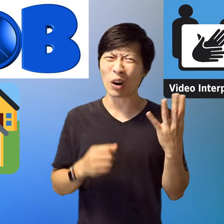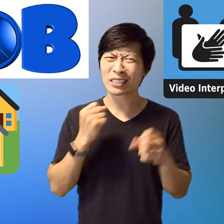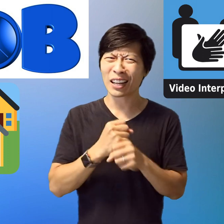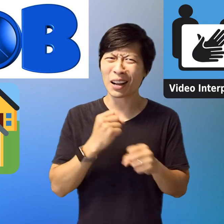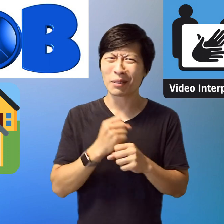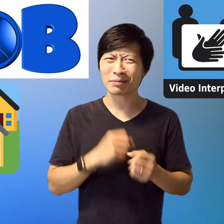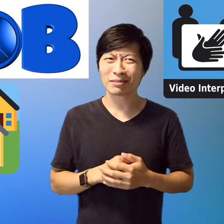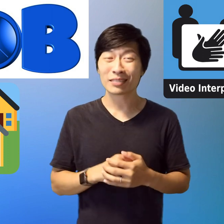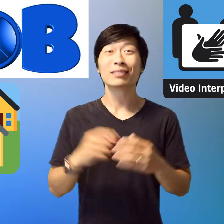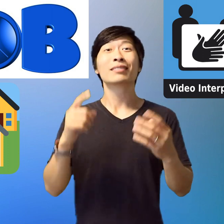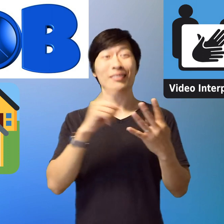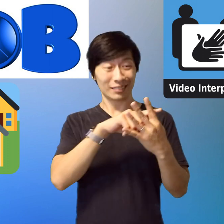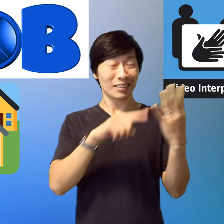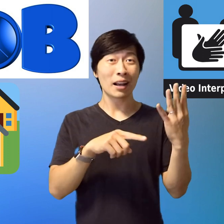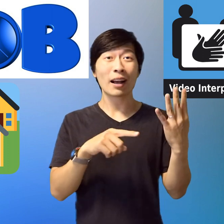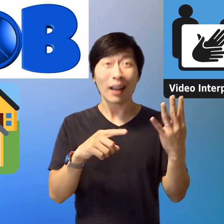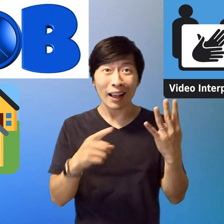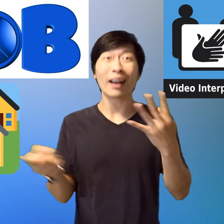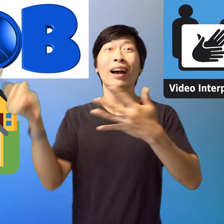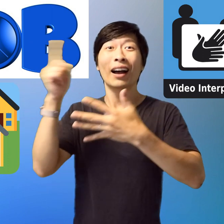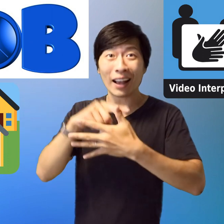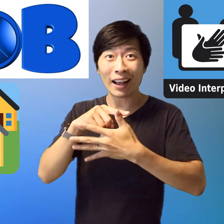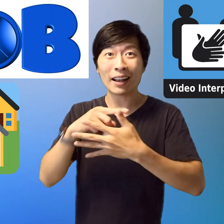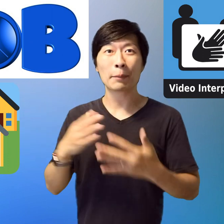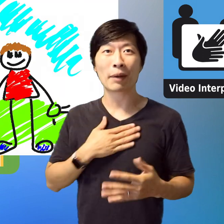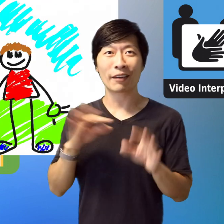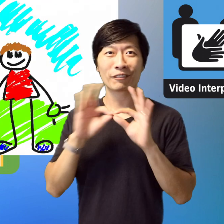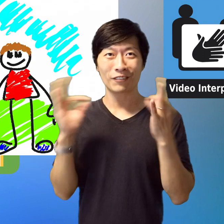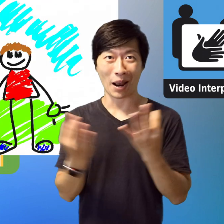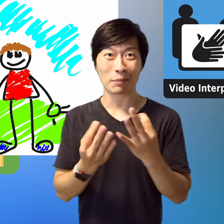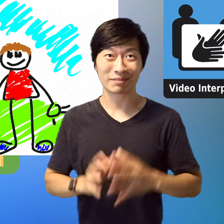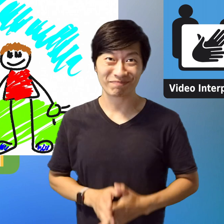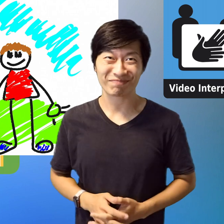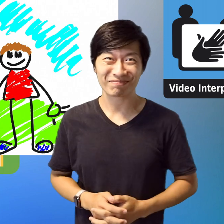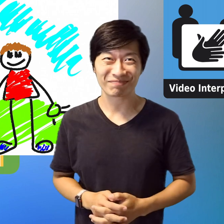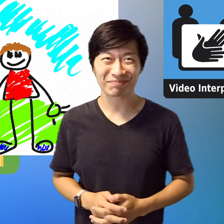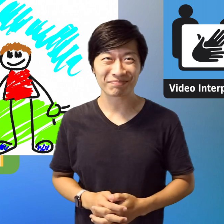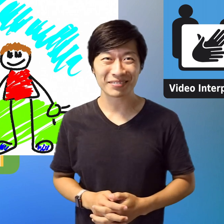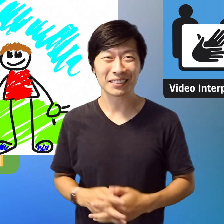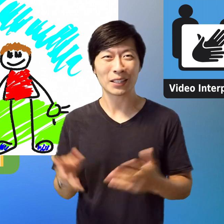as a property manager. So actually I have four jobs and then the fifth, which is a